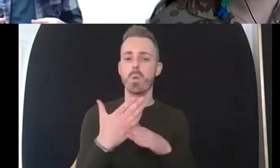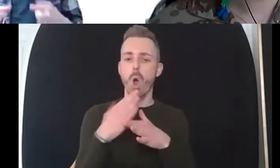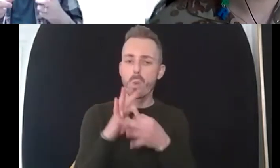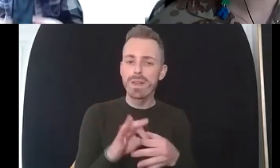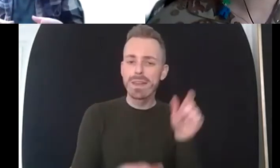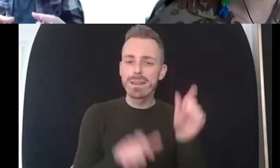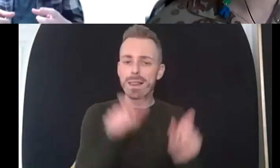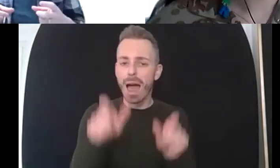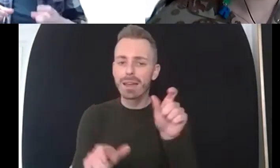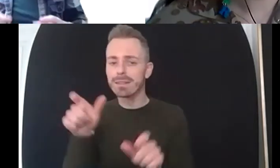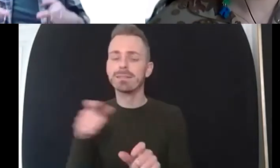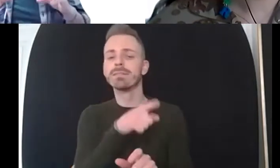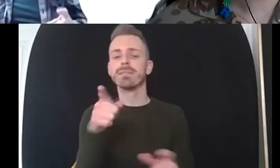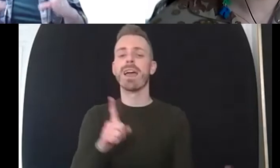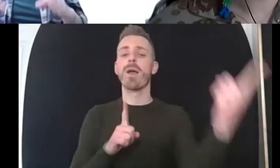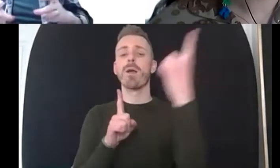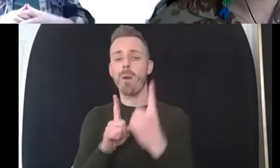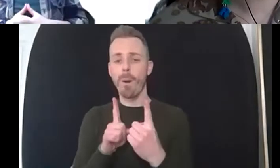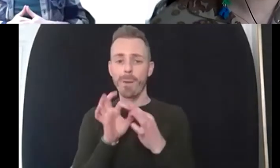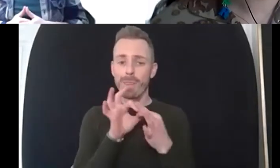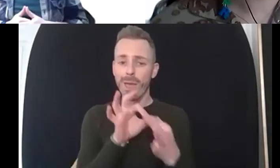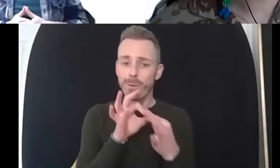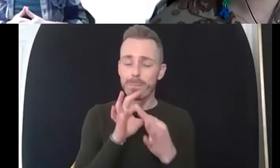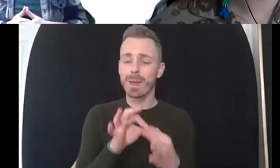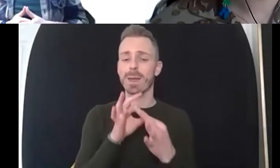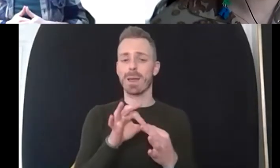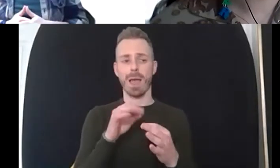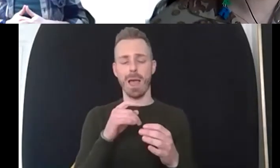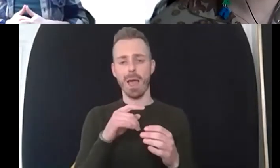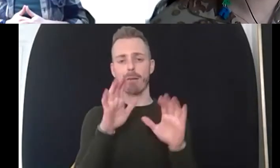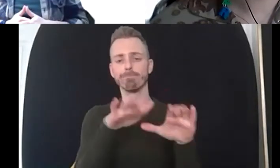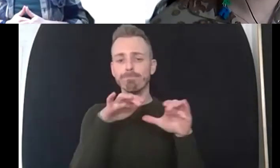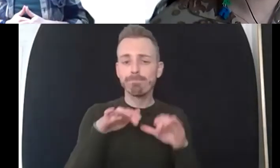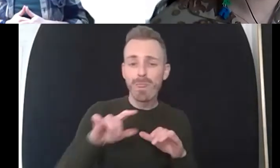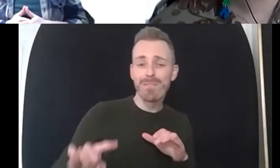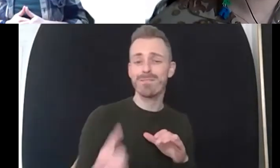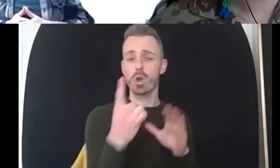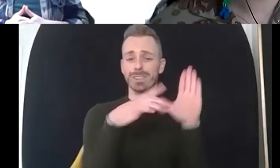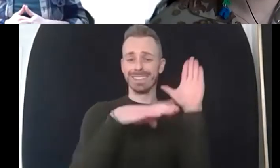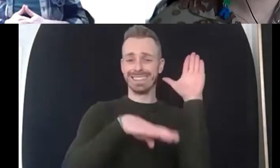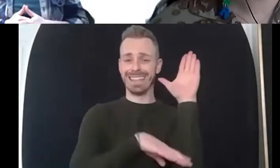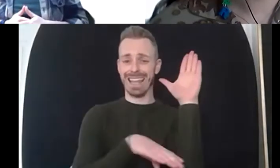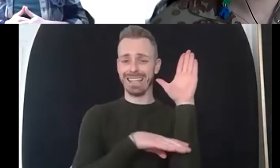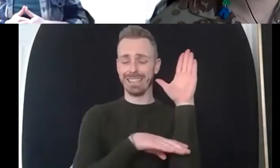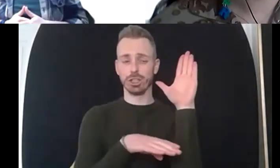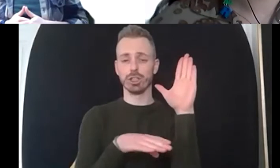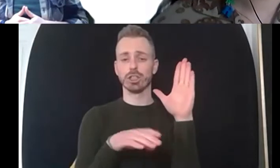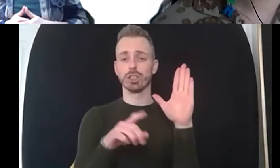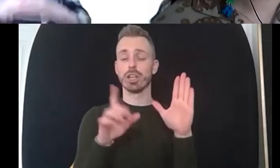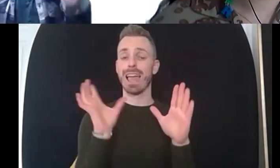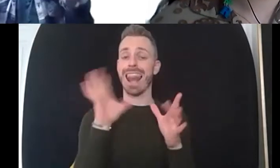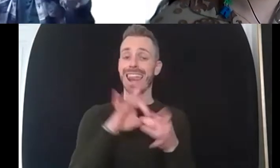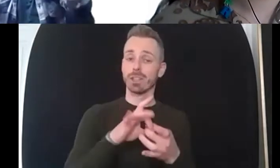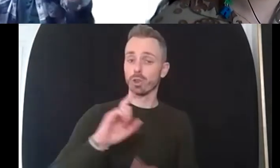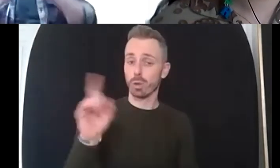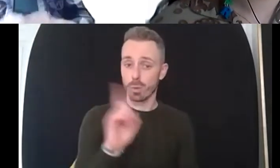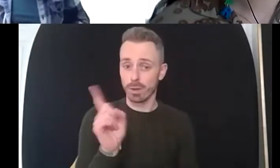or is referred um that first stage is um is about um having um having a roof over